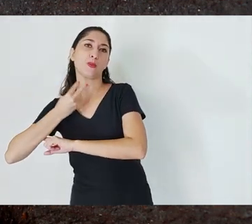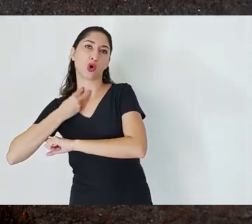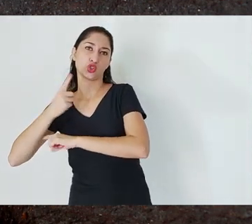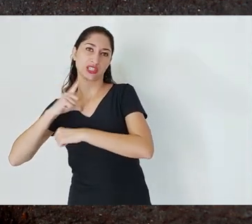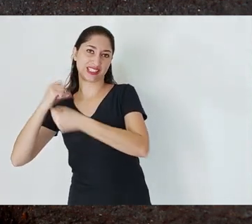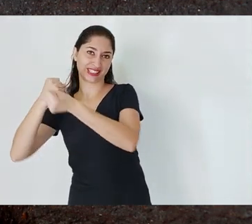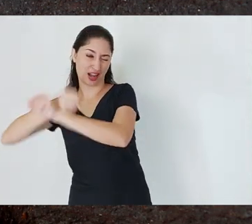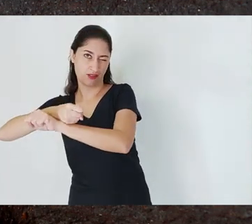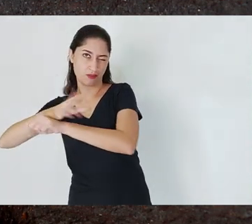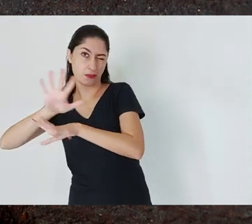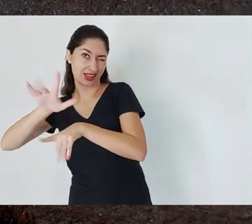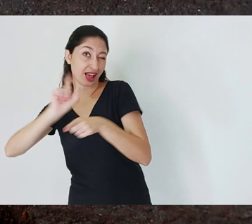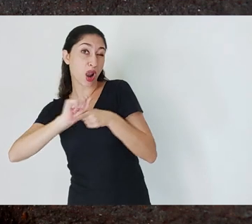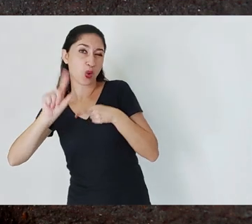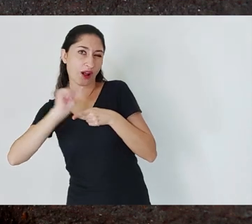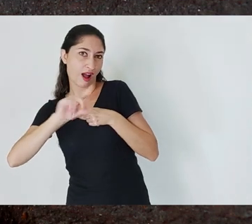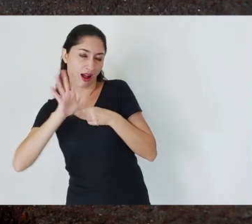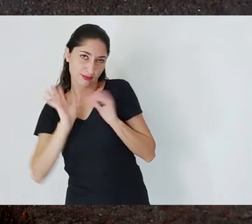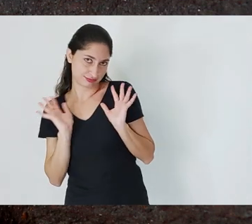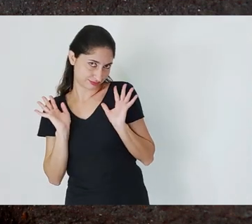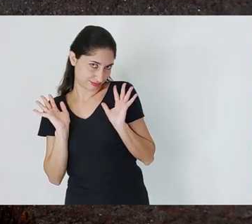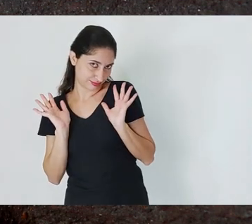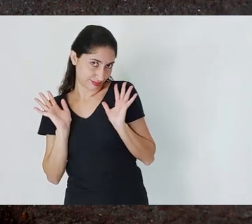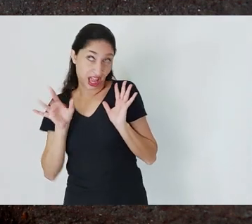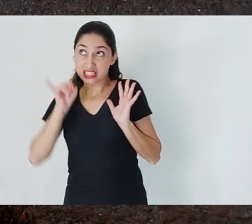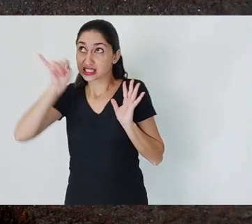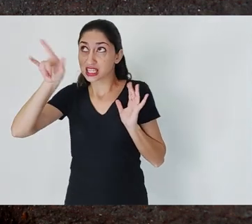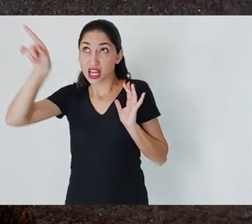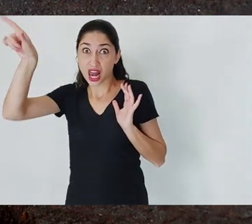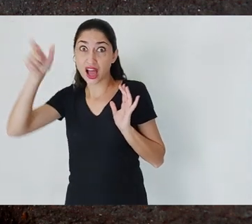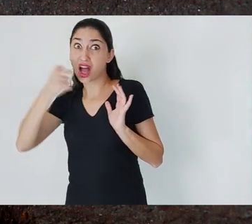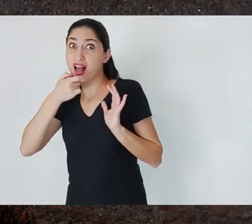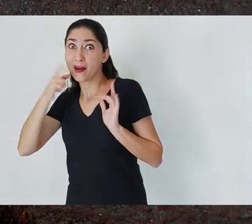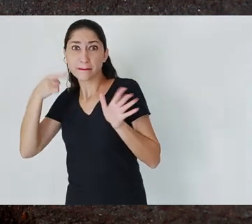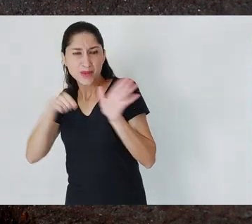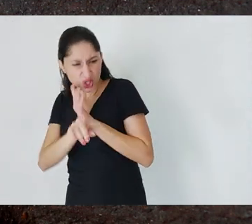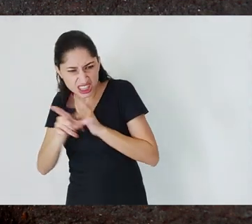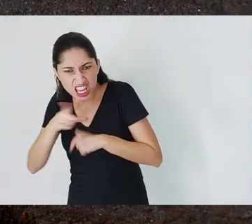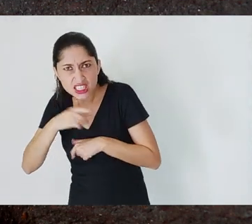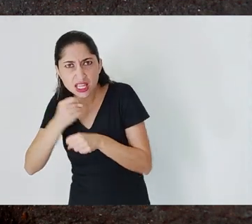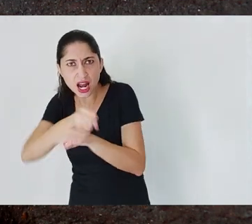from regional “entrepreneurs” who owned them. The Morro Velho Mine